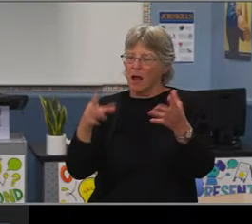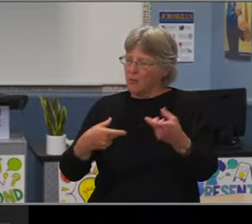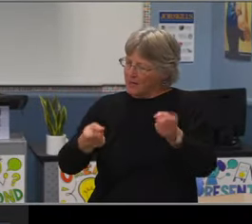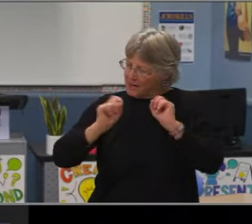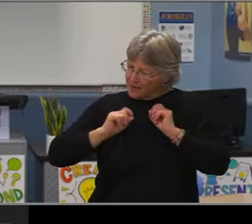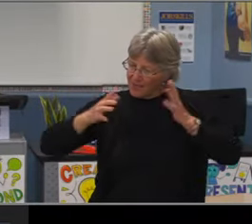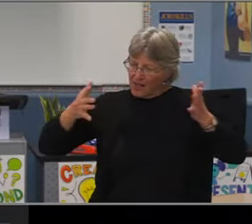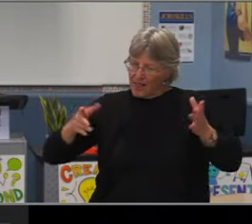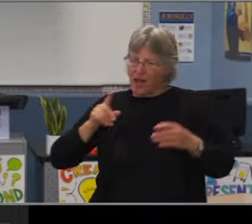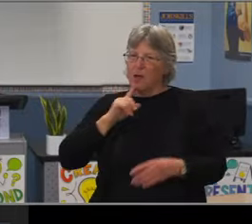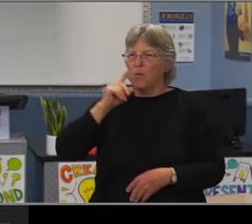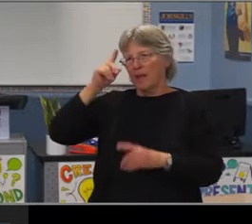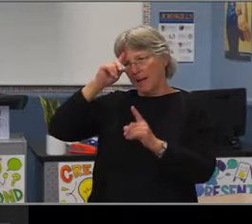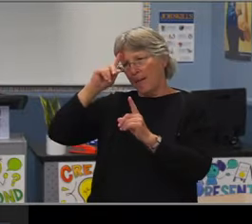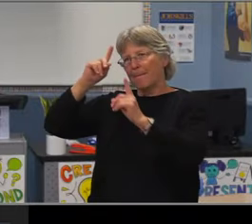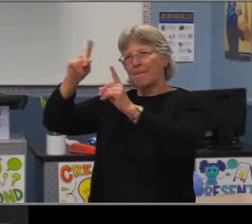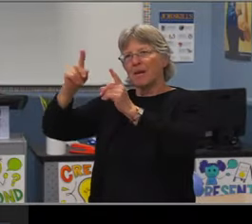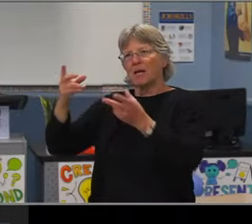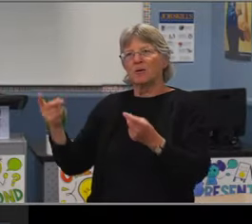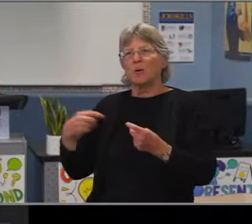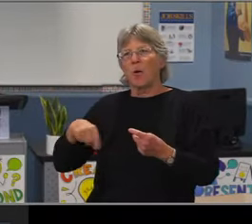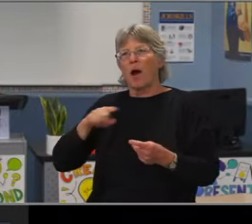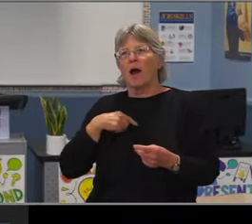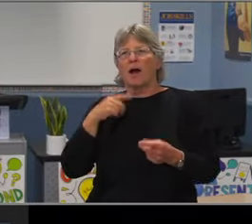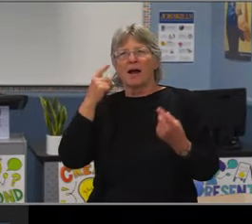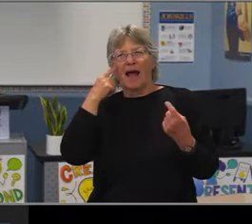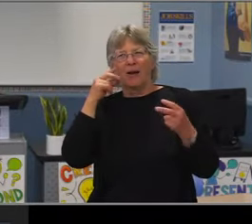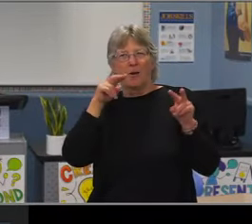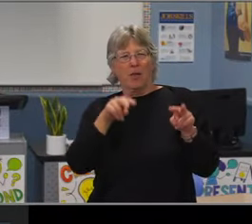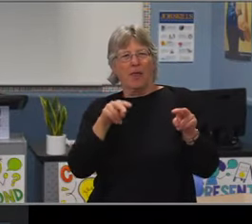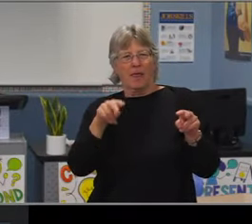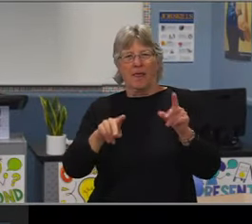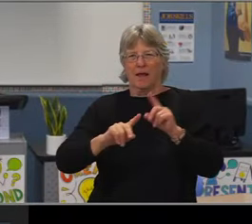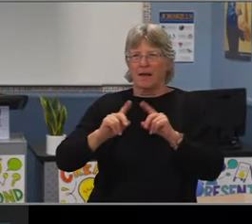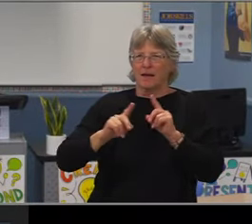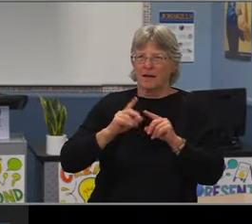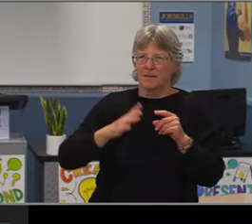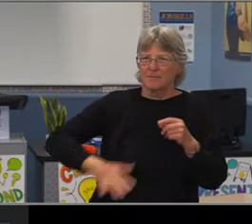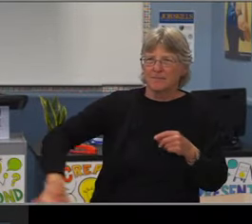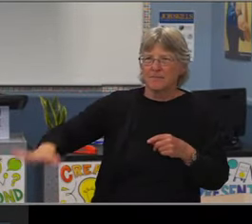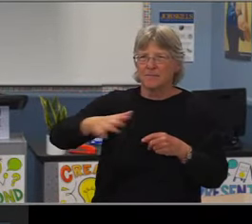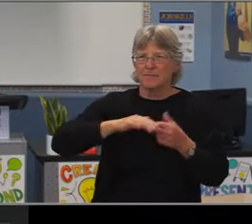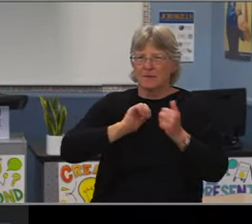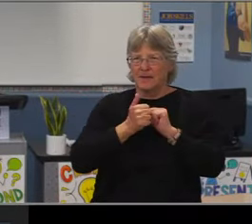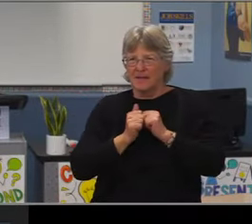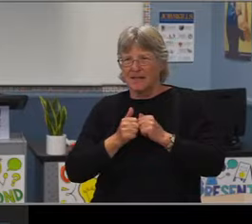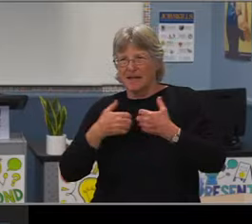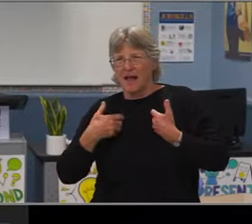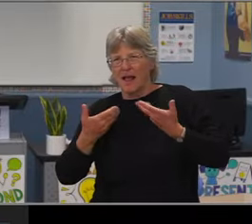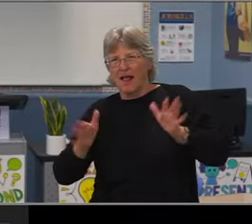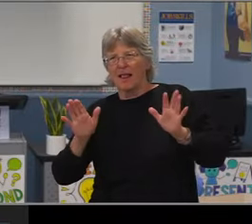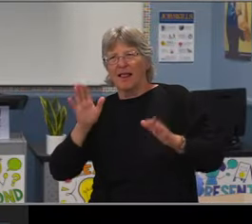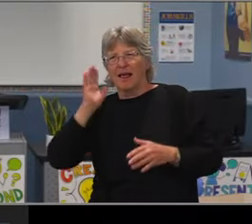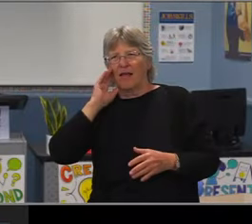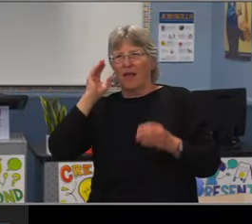They have been role models and have been part of a team that has led and supported our district through some of the most challenging times we have ever faced.